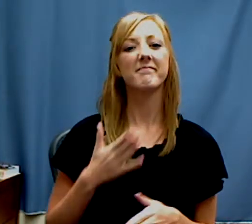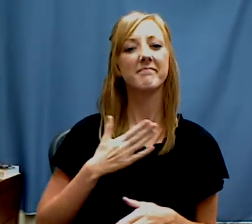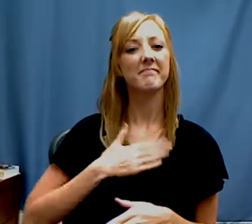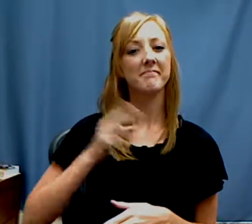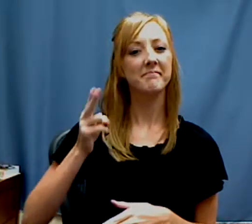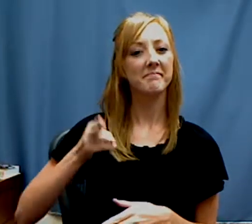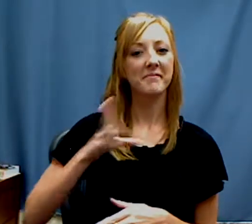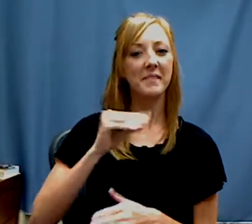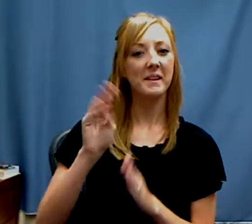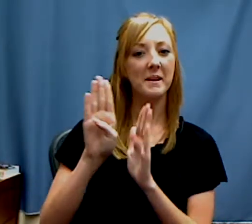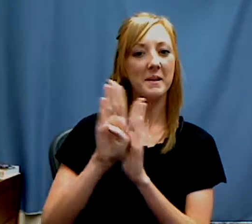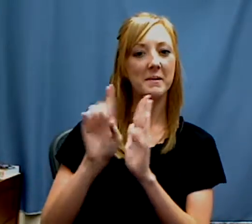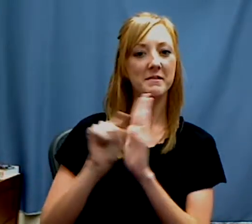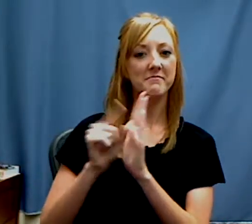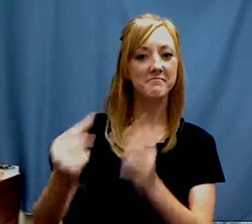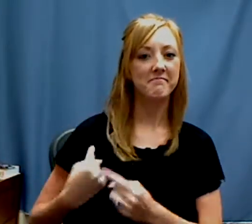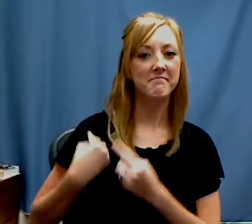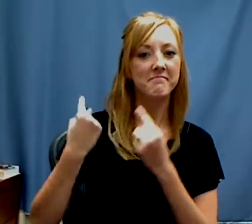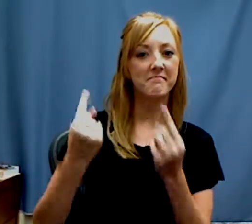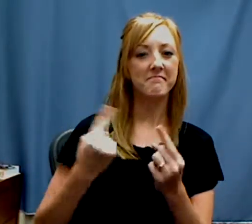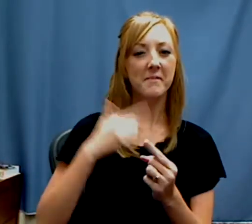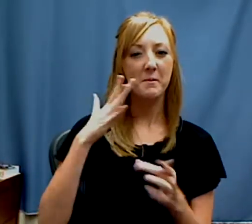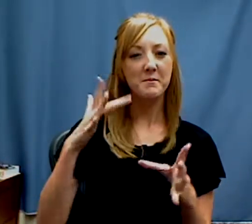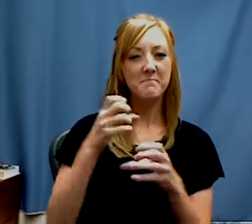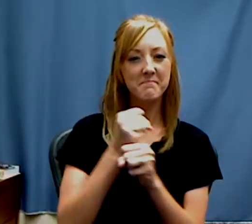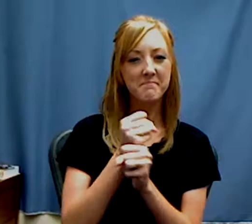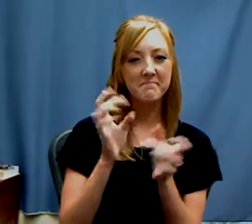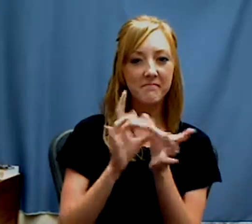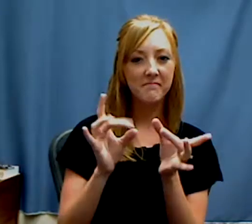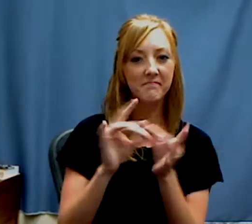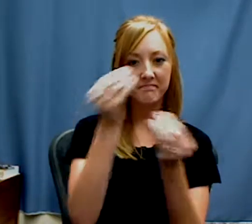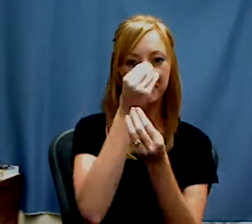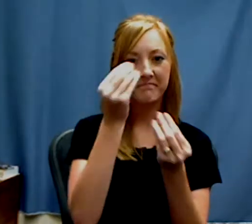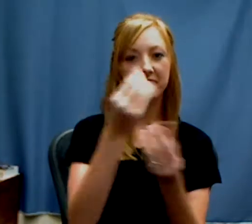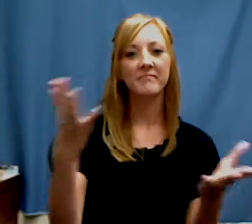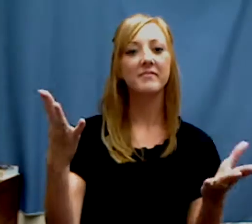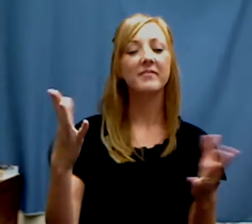I just want to let you know a little bit about myself.